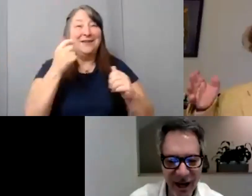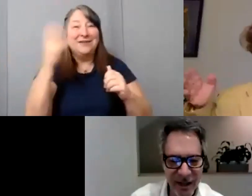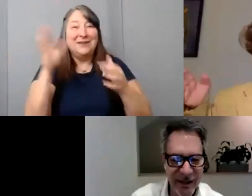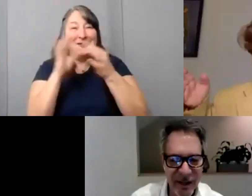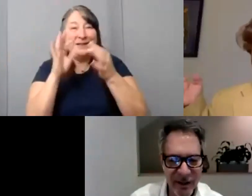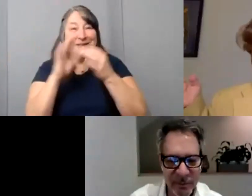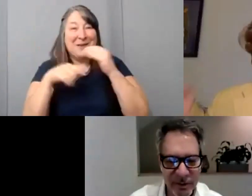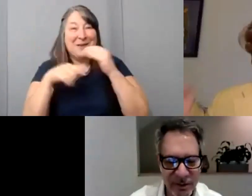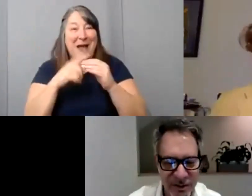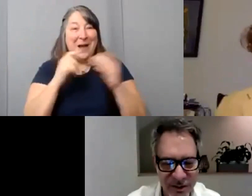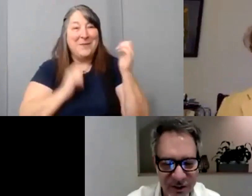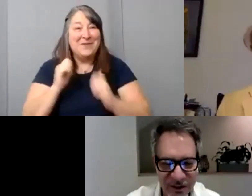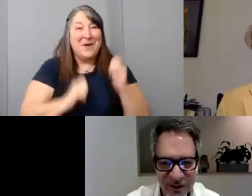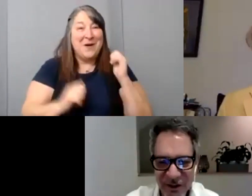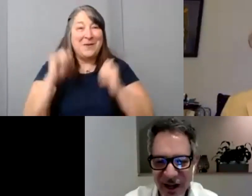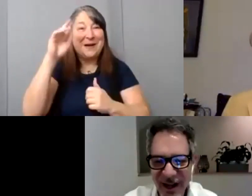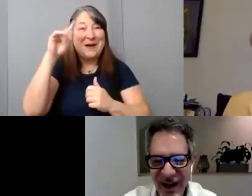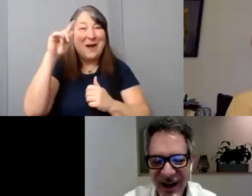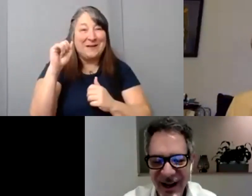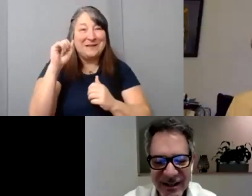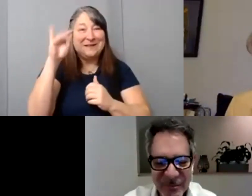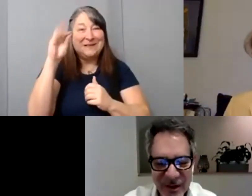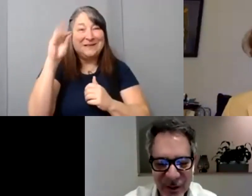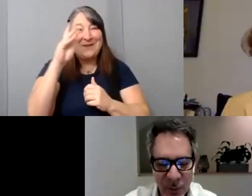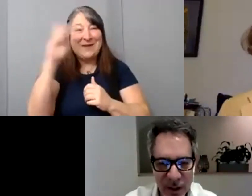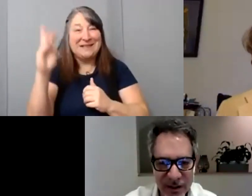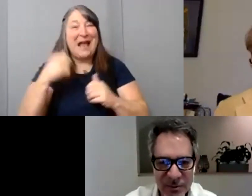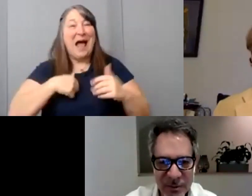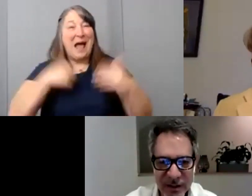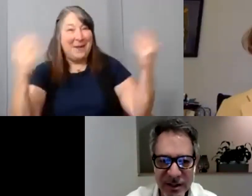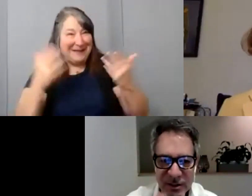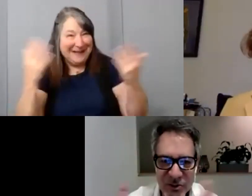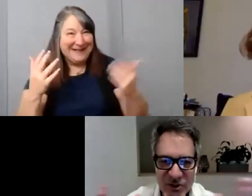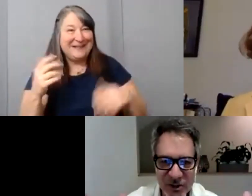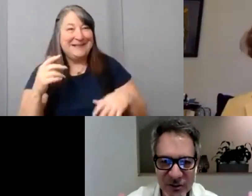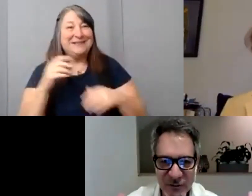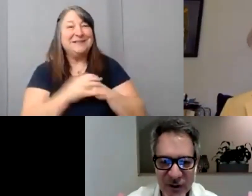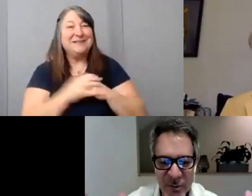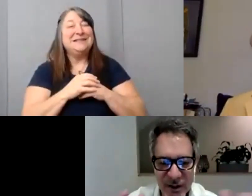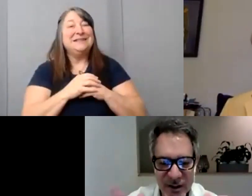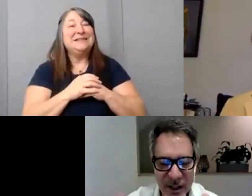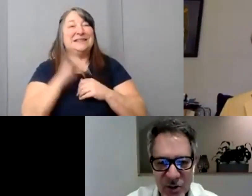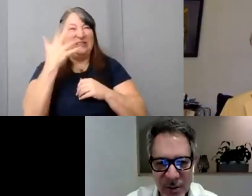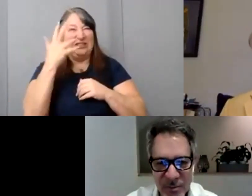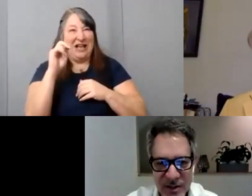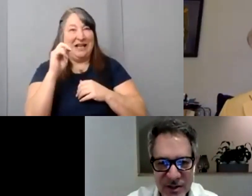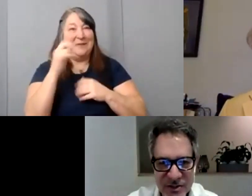what's new what's happening? [John] I am here. Well it's been an interesting year for everybody. Again I’m John Paizis